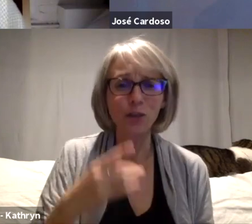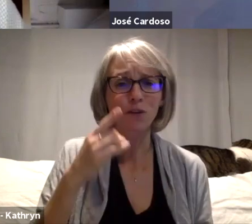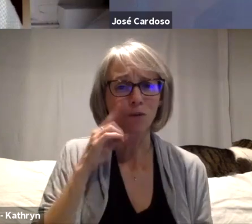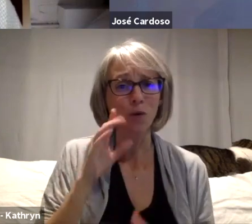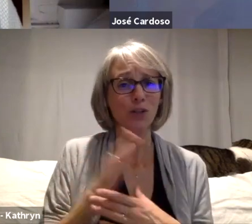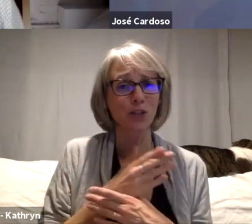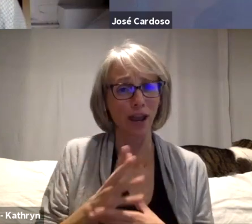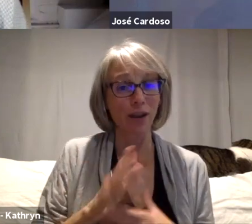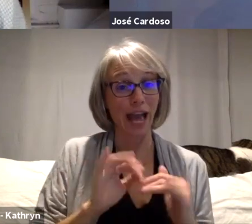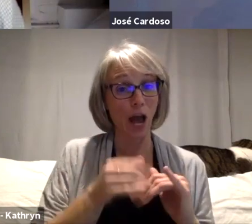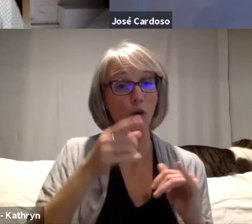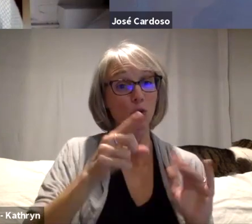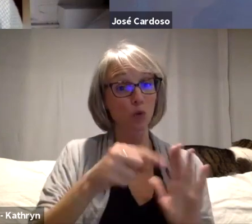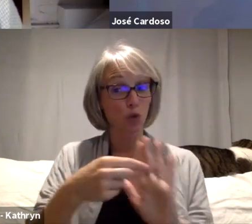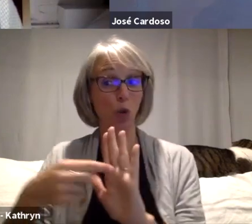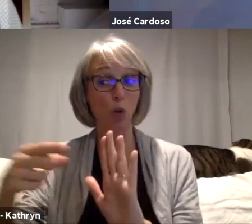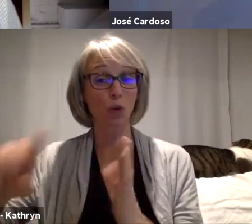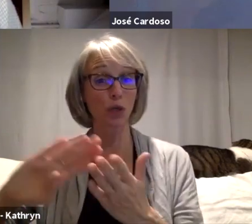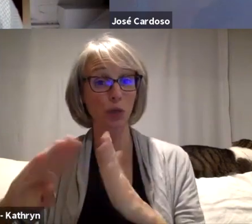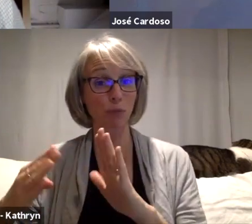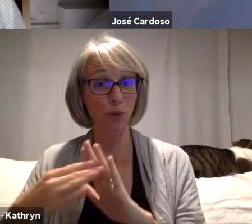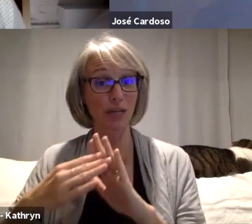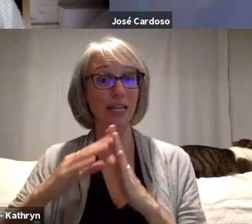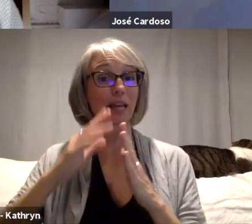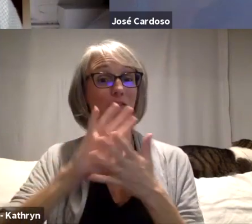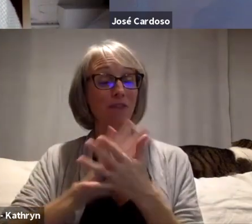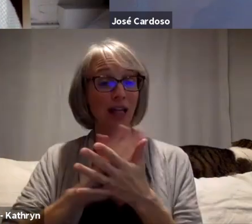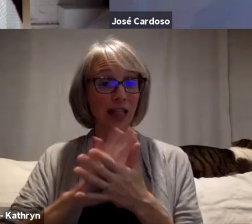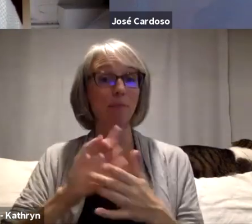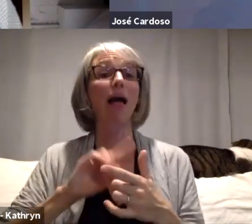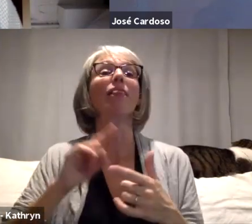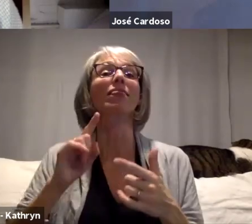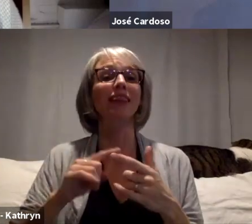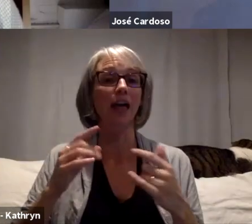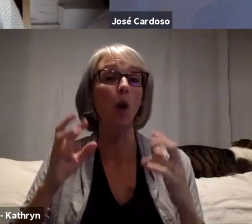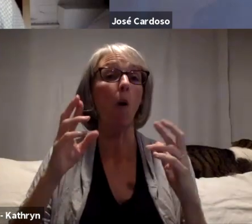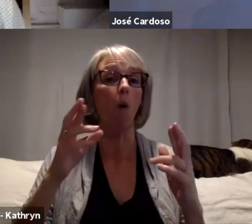And I do think, I'm really happy that you submitted it to imagineNATIVE. Certainly, we have